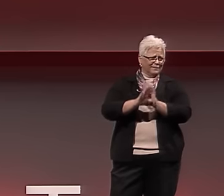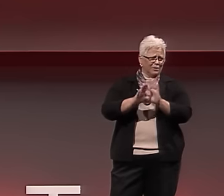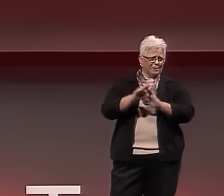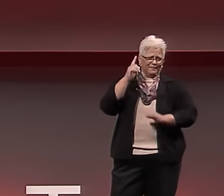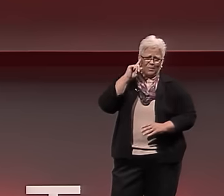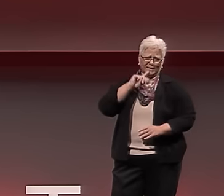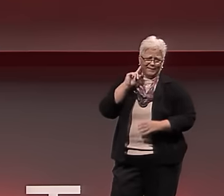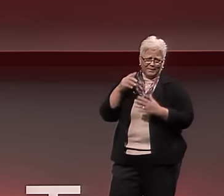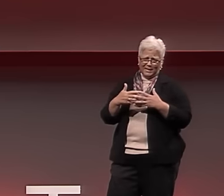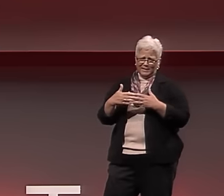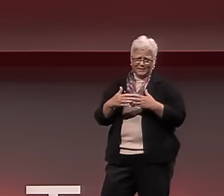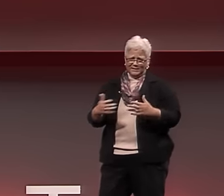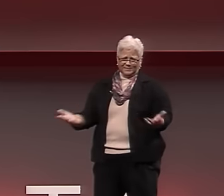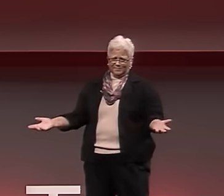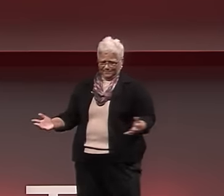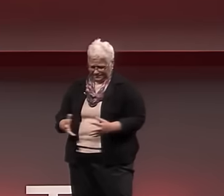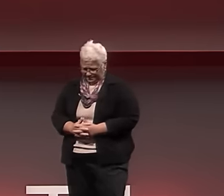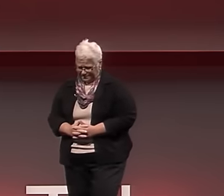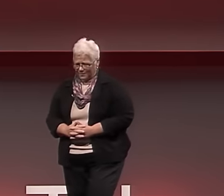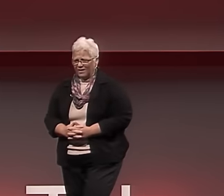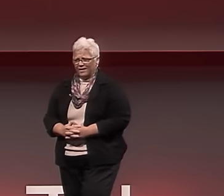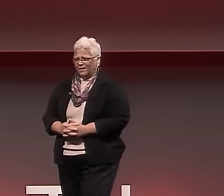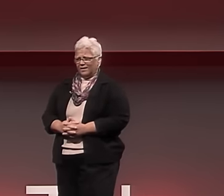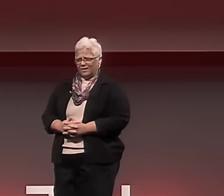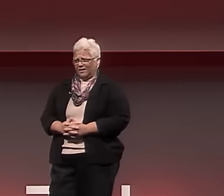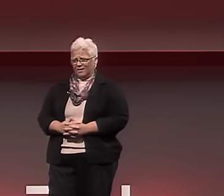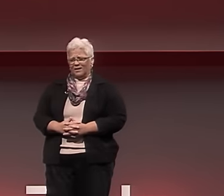the critical part of language development for infants.